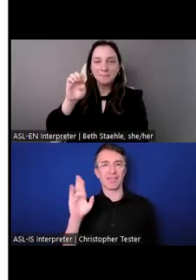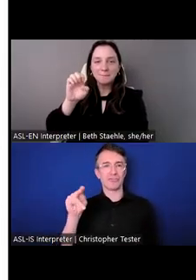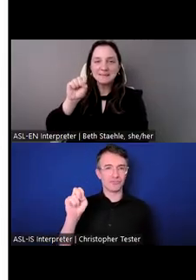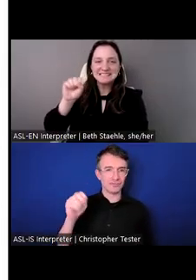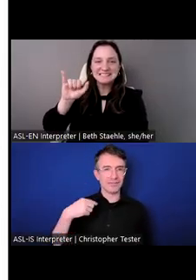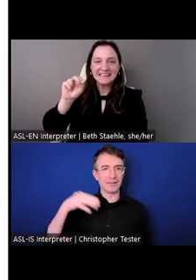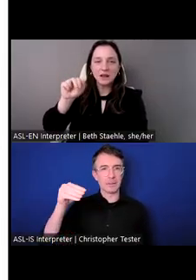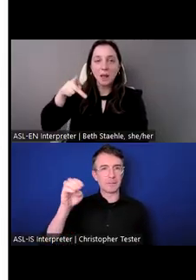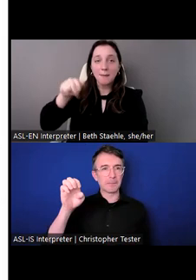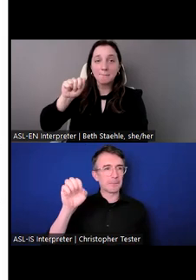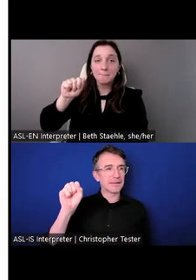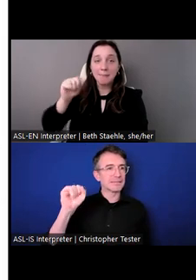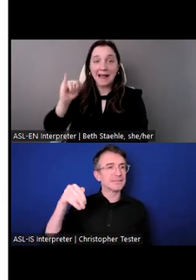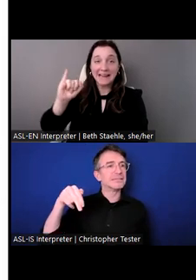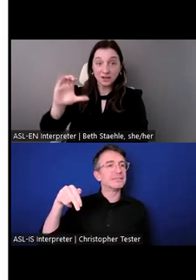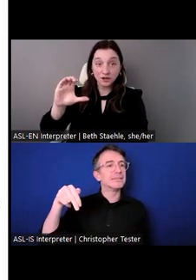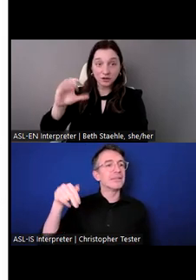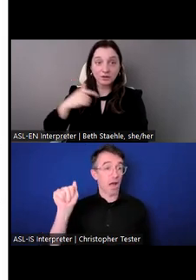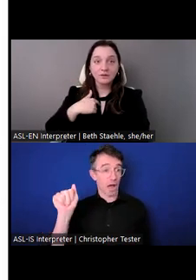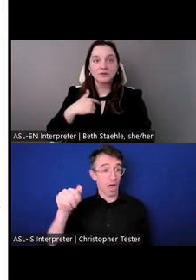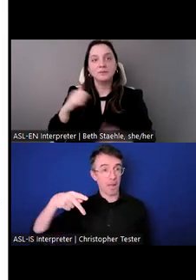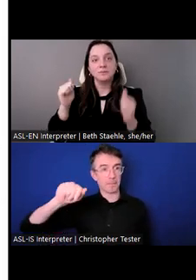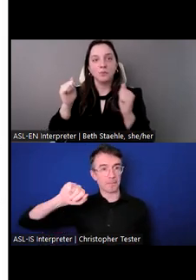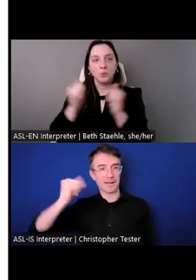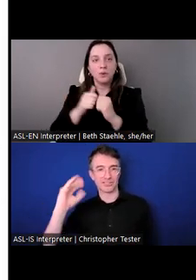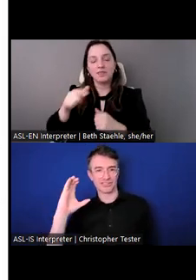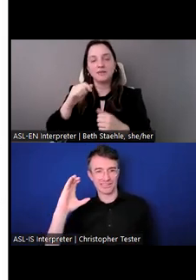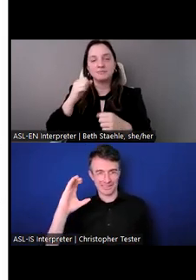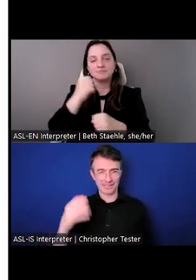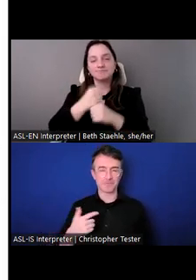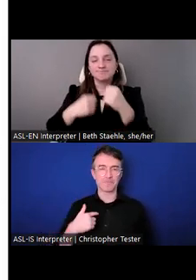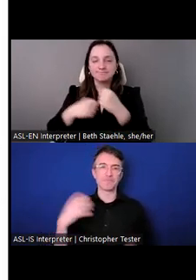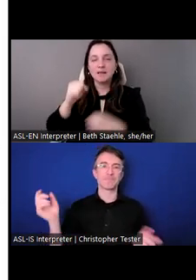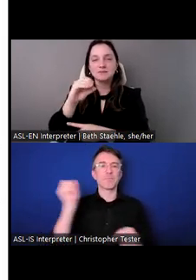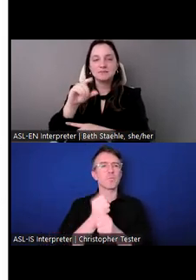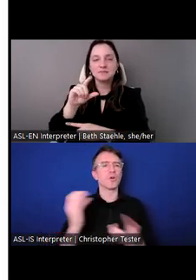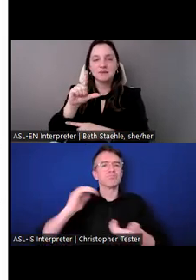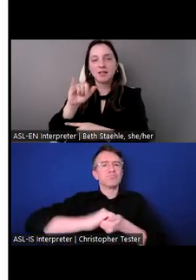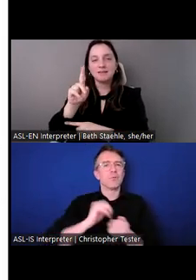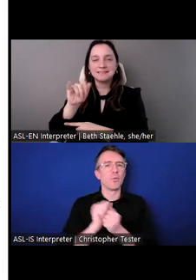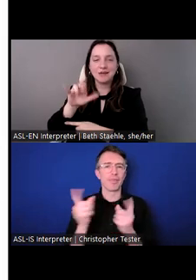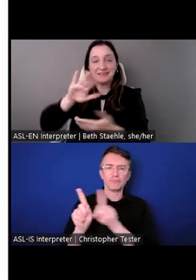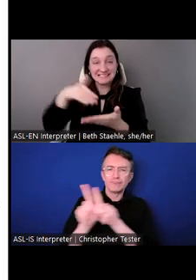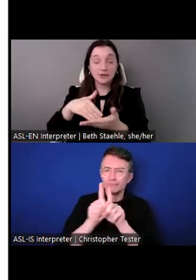It's great to be here talking with you in the company of my colleagues doing work around the world.